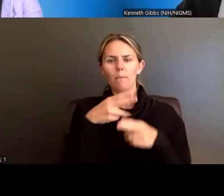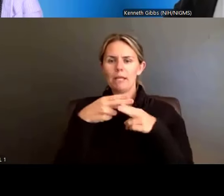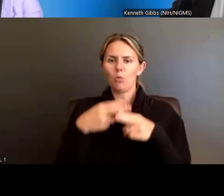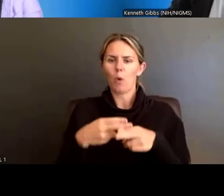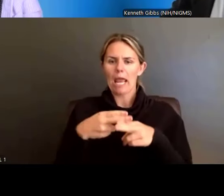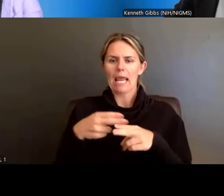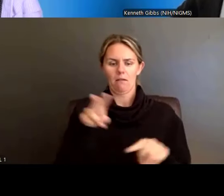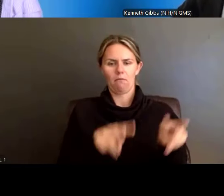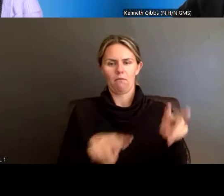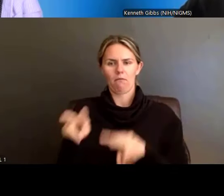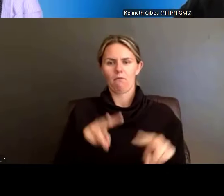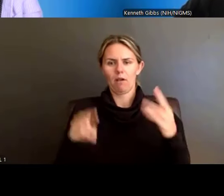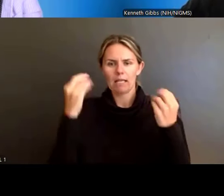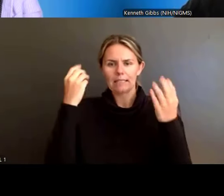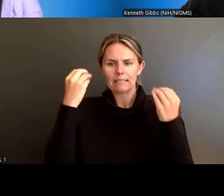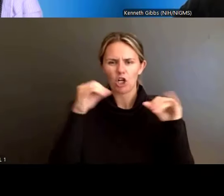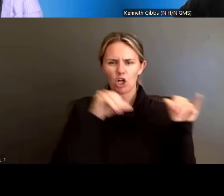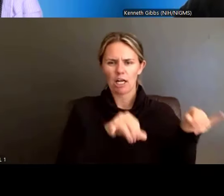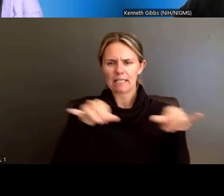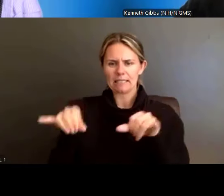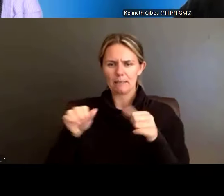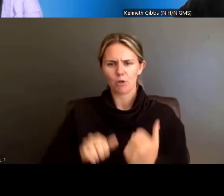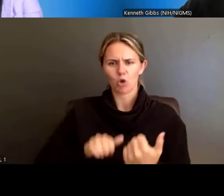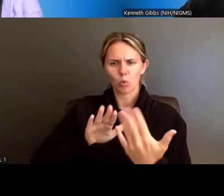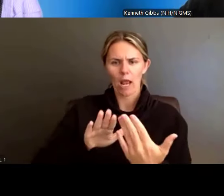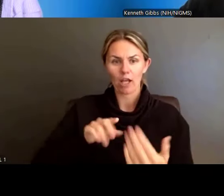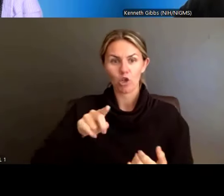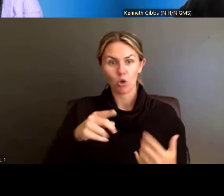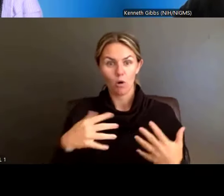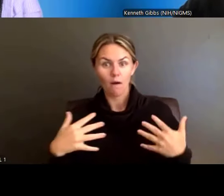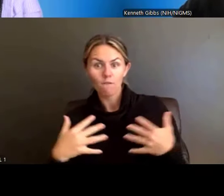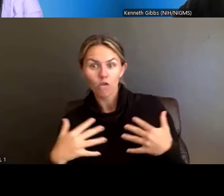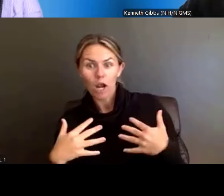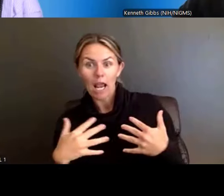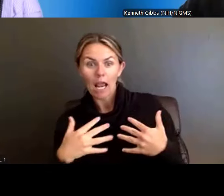shape and fashion. So, don't be afraid to reach out to NIH